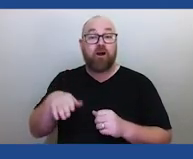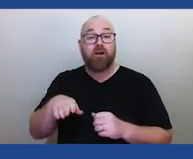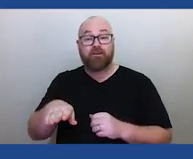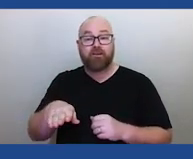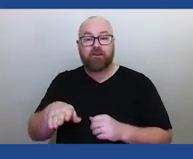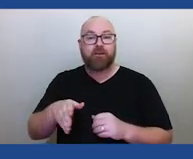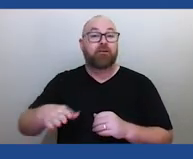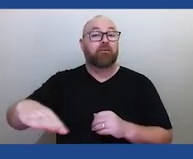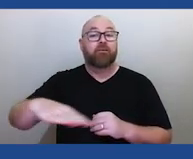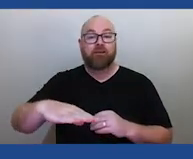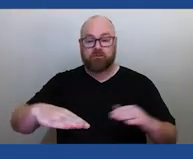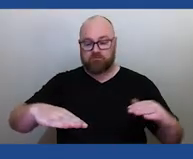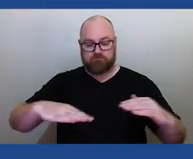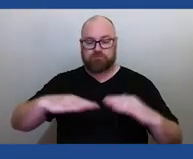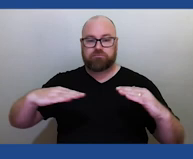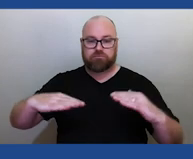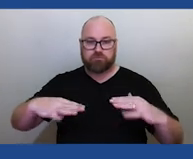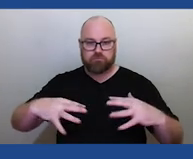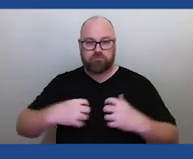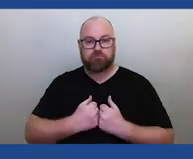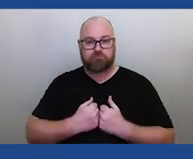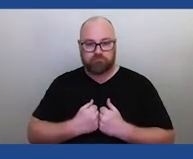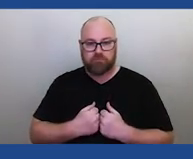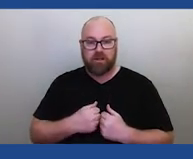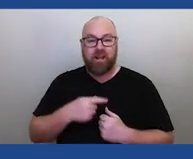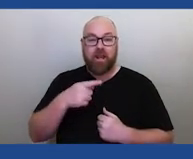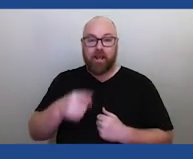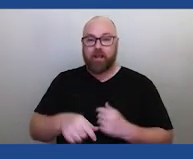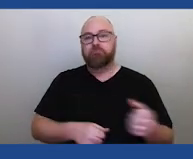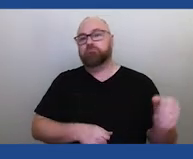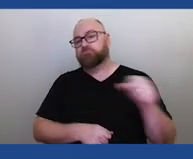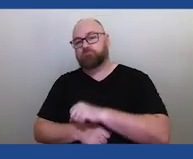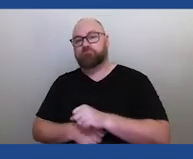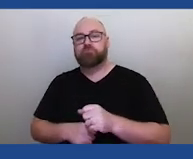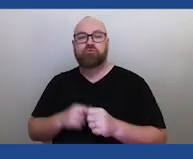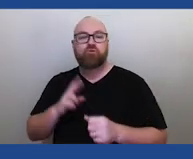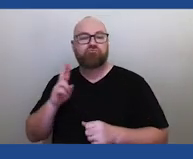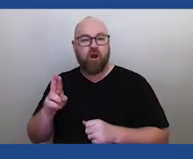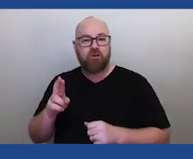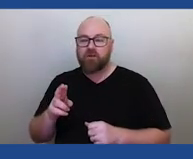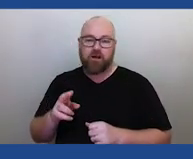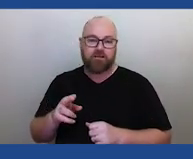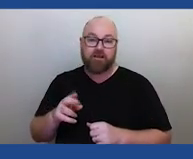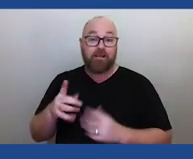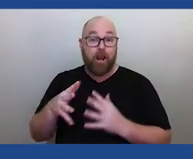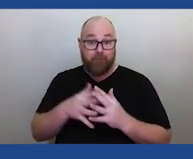car was coming in the opposite direction. His instinct was to pull off the right side of the road, which in the U.S. would save you.